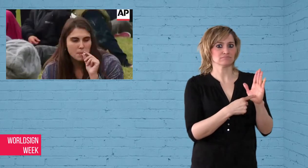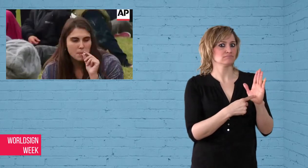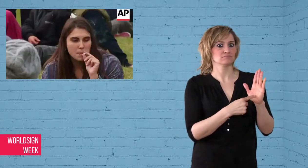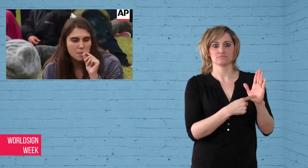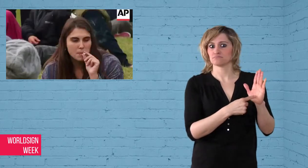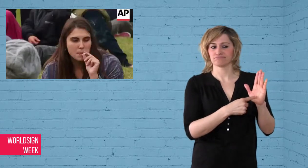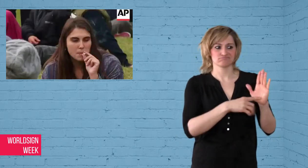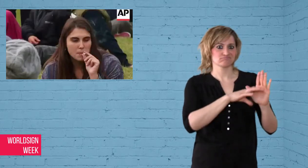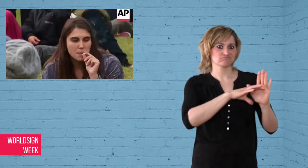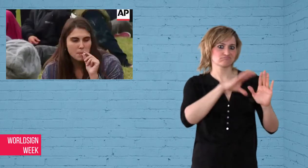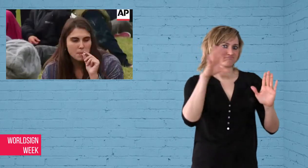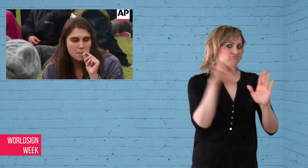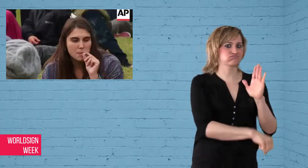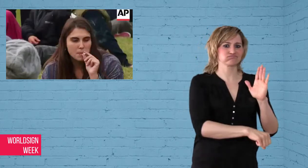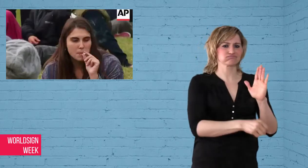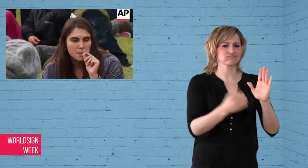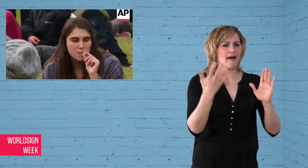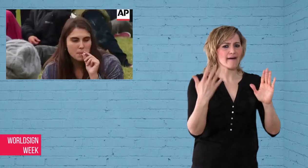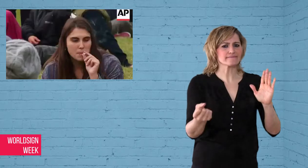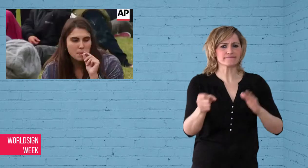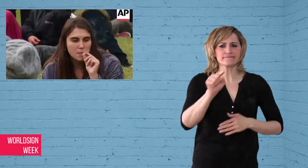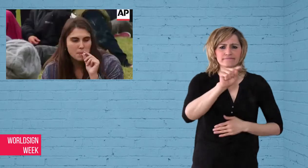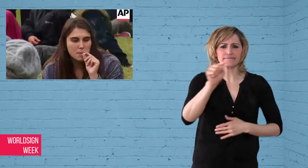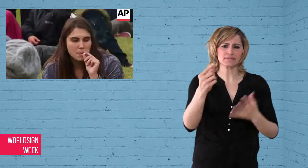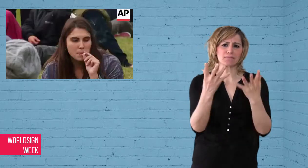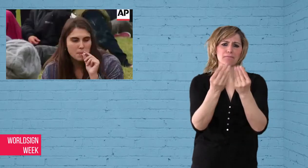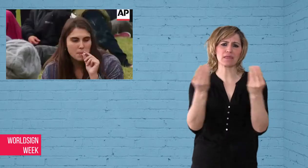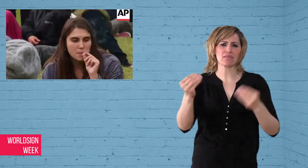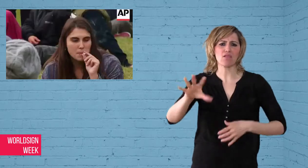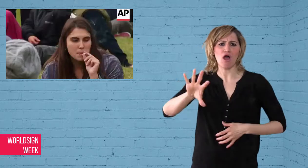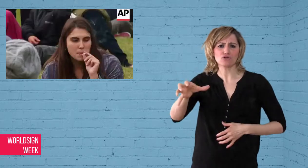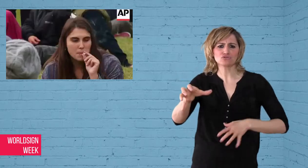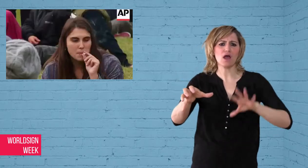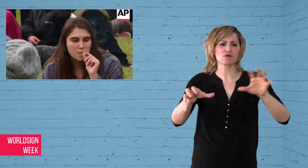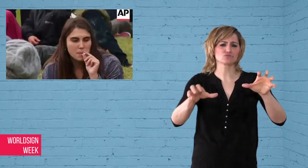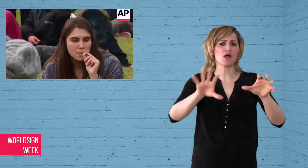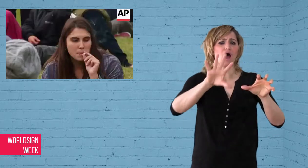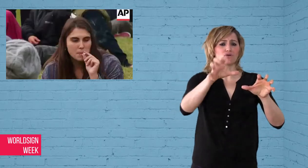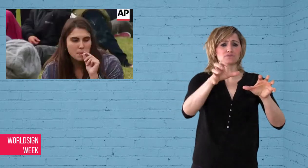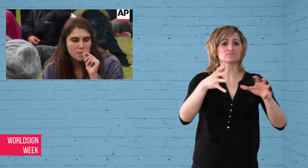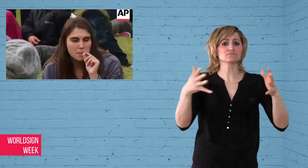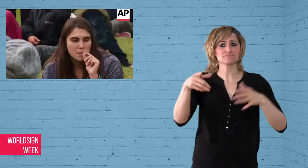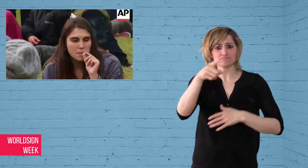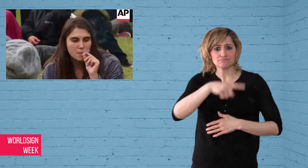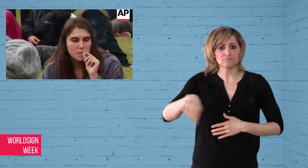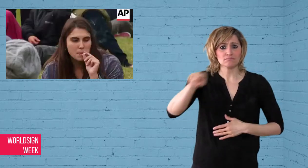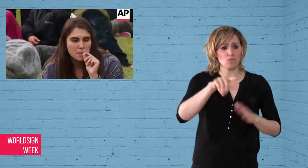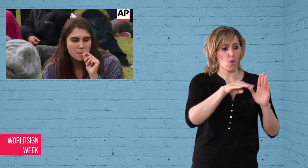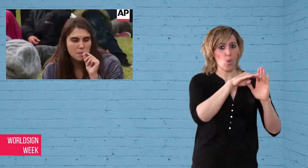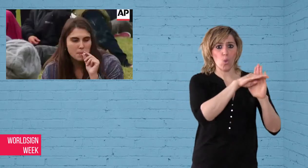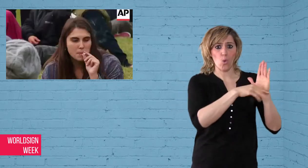However cannabis is still illegal in